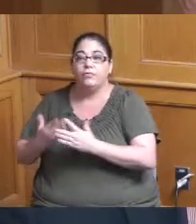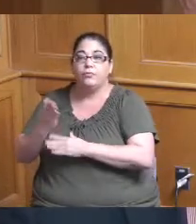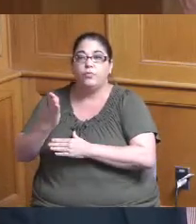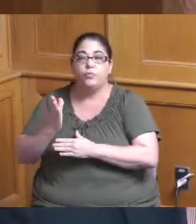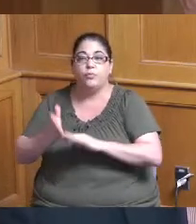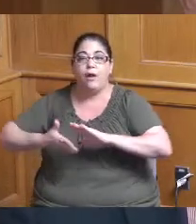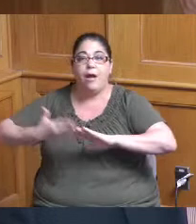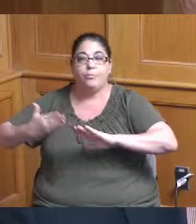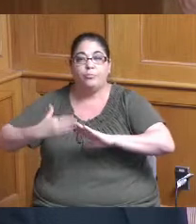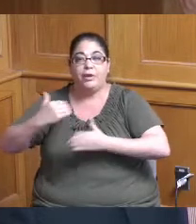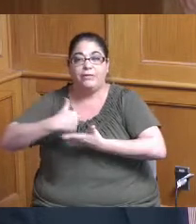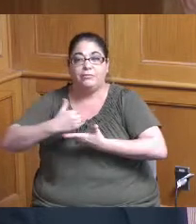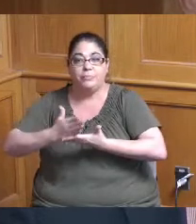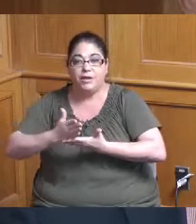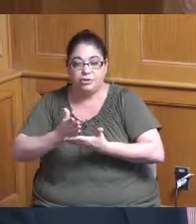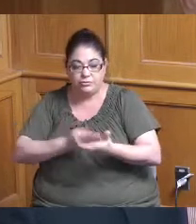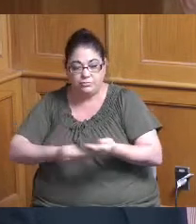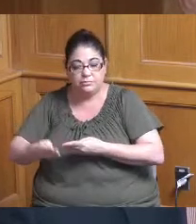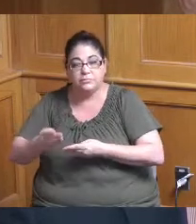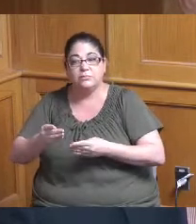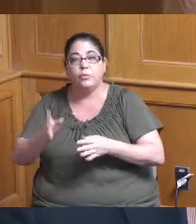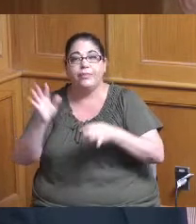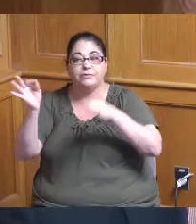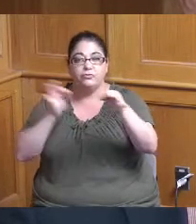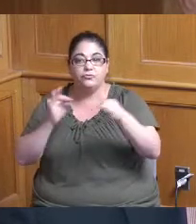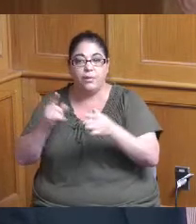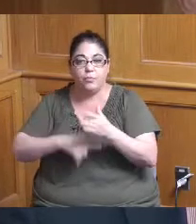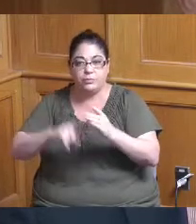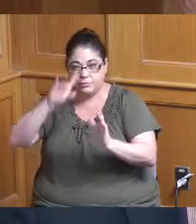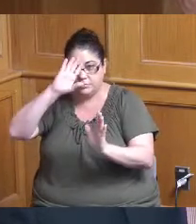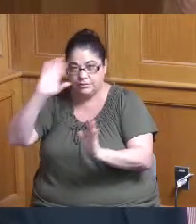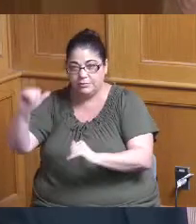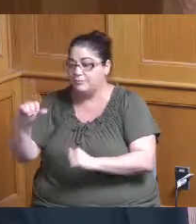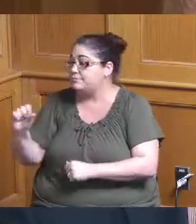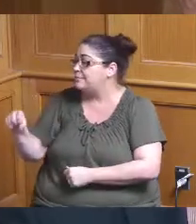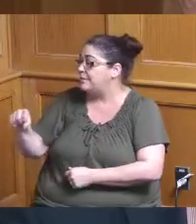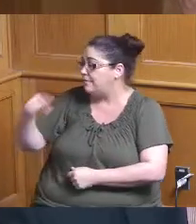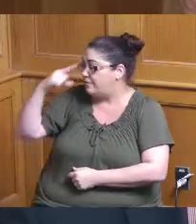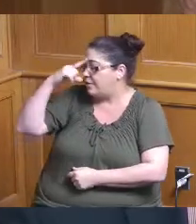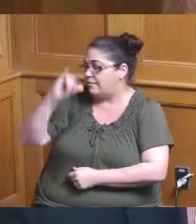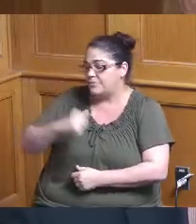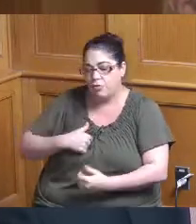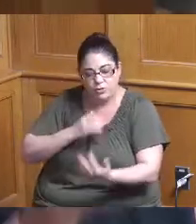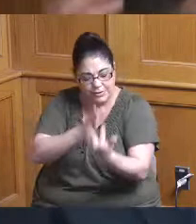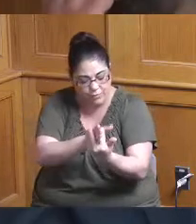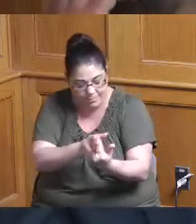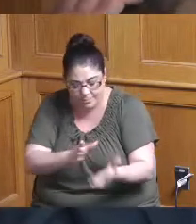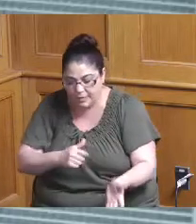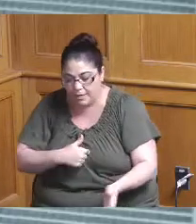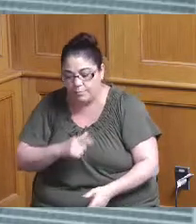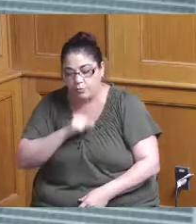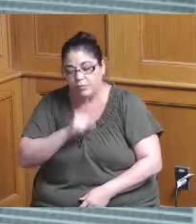describe what you anticipate and just so yeah sorry I didn't mean to do that but I mean we for